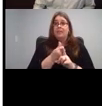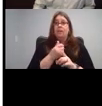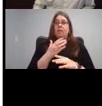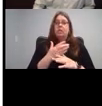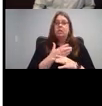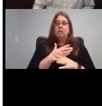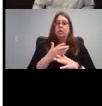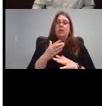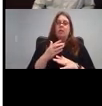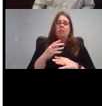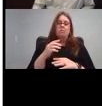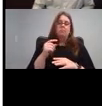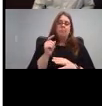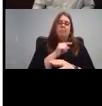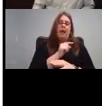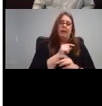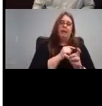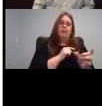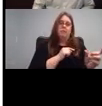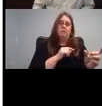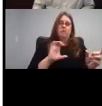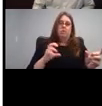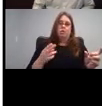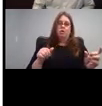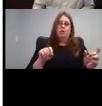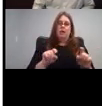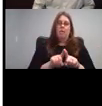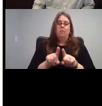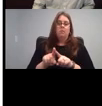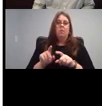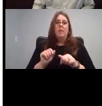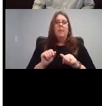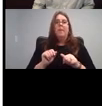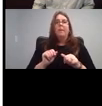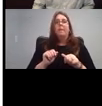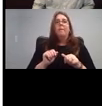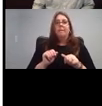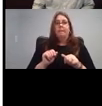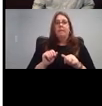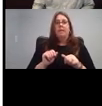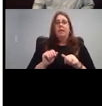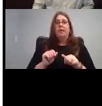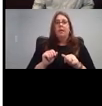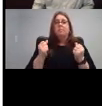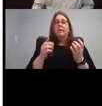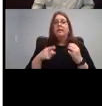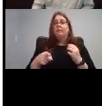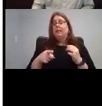you can find it there. And so a lot of these were designed for SLP speech language